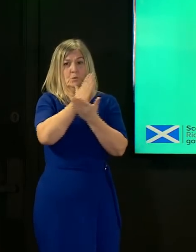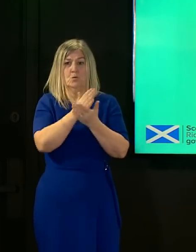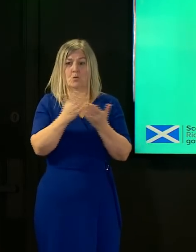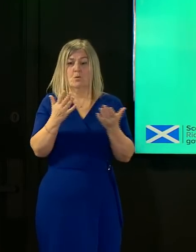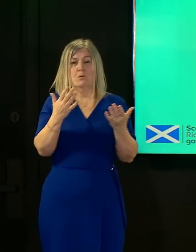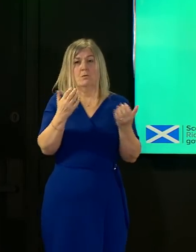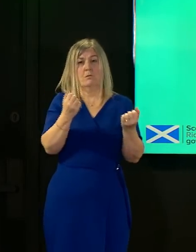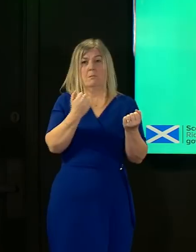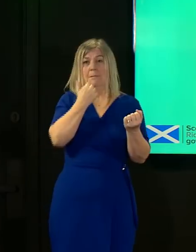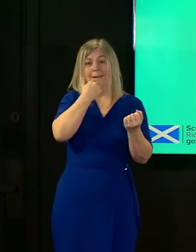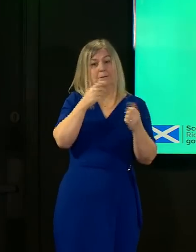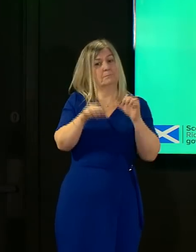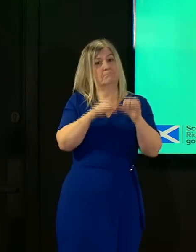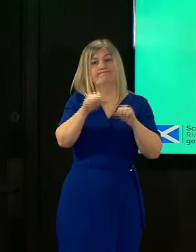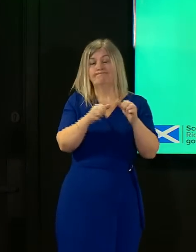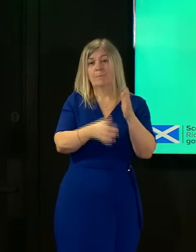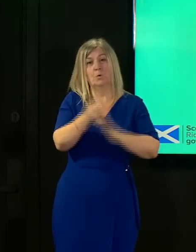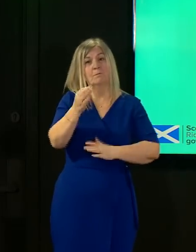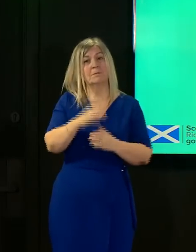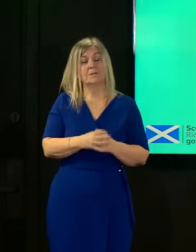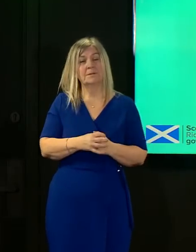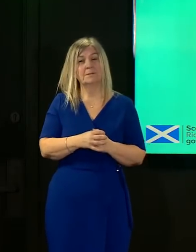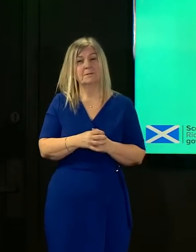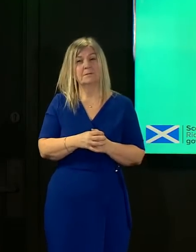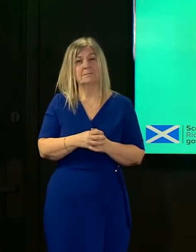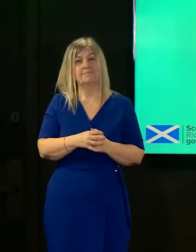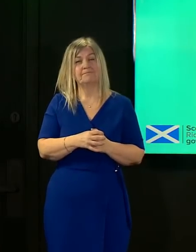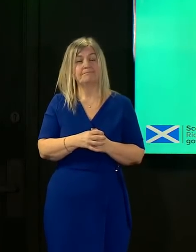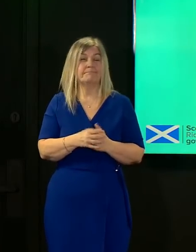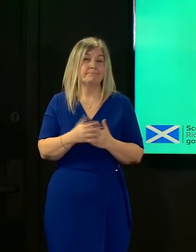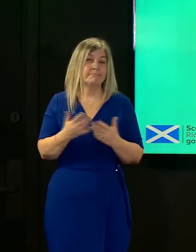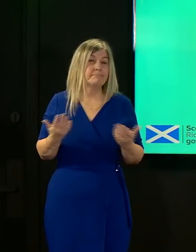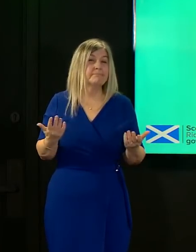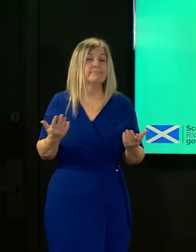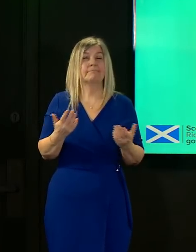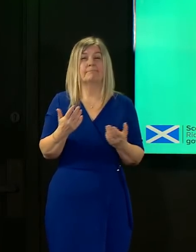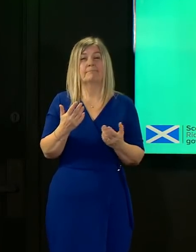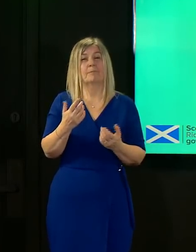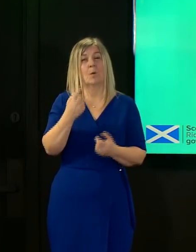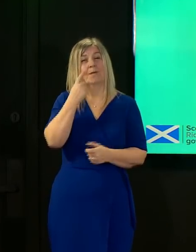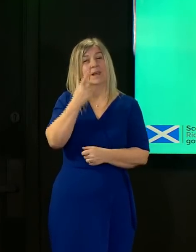otherwise at the kind of level of infections we were seeing across the country at that point in